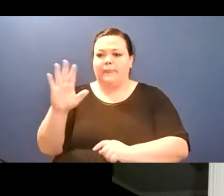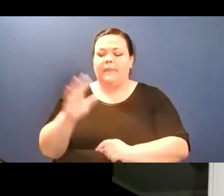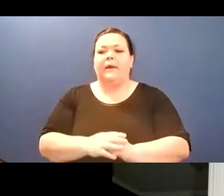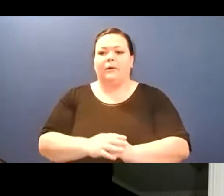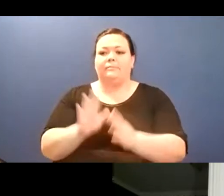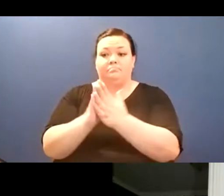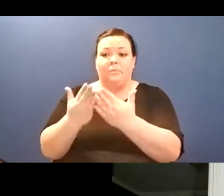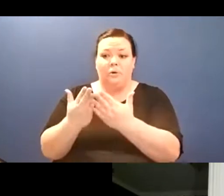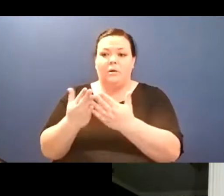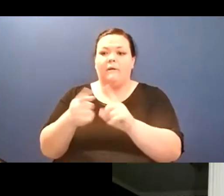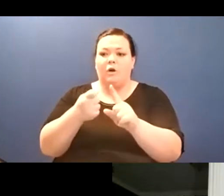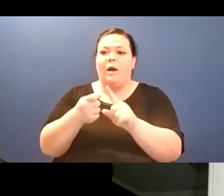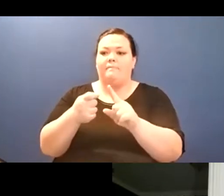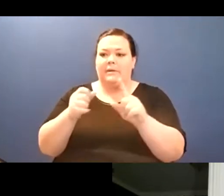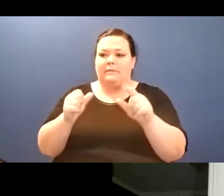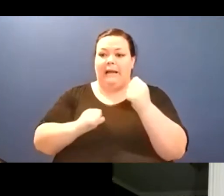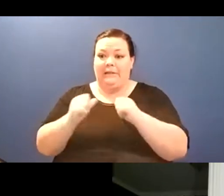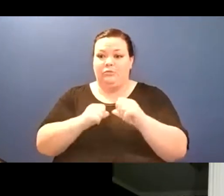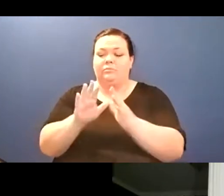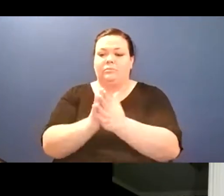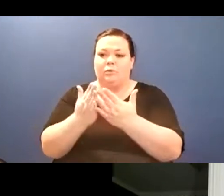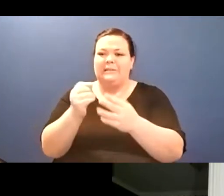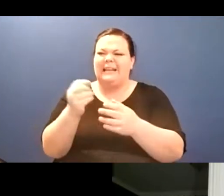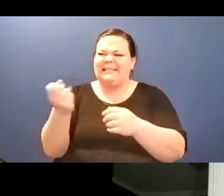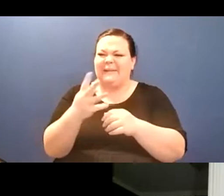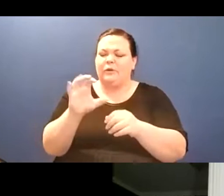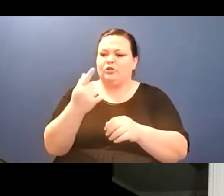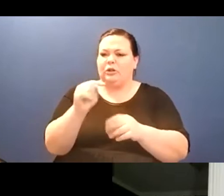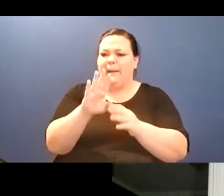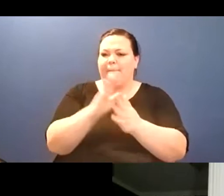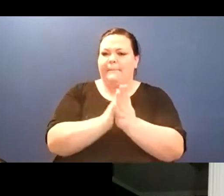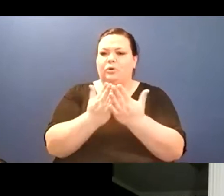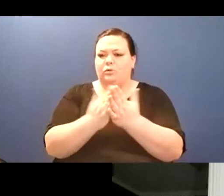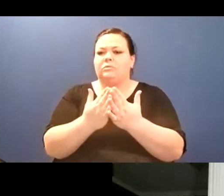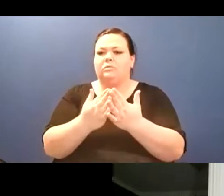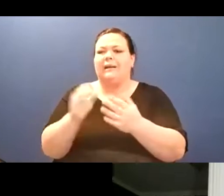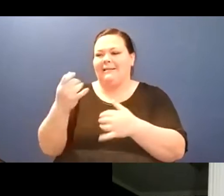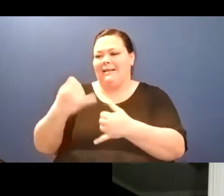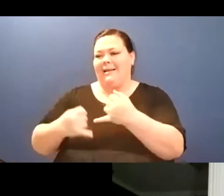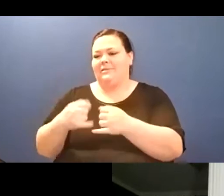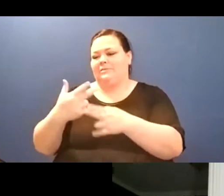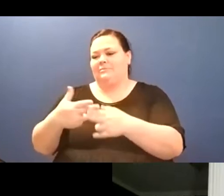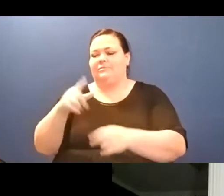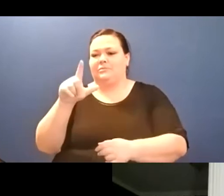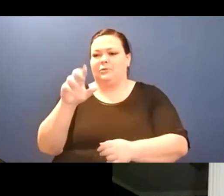for the introduction and, yeah, I mean, it's, I'm, I'm glad we got to do this, and also, um,